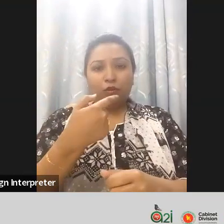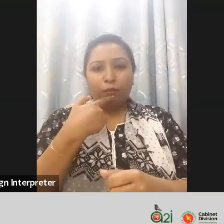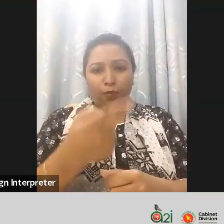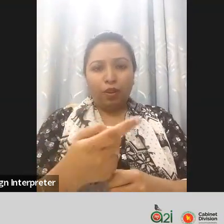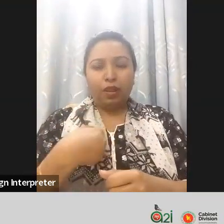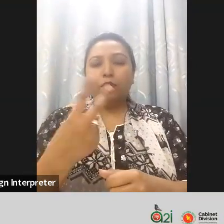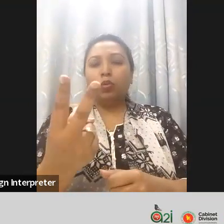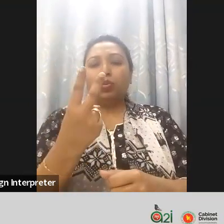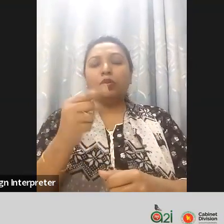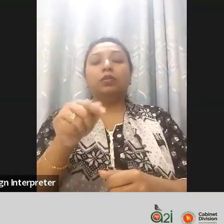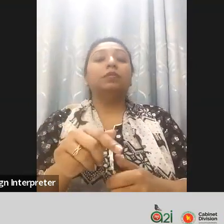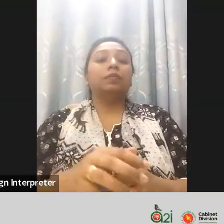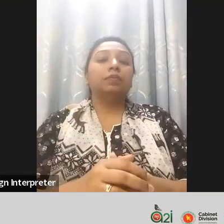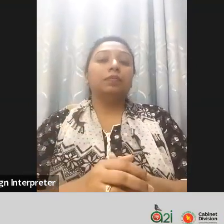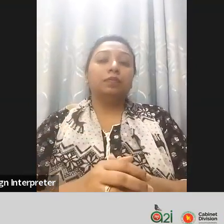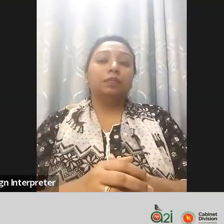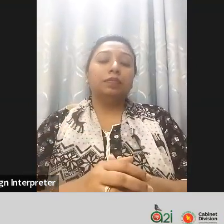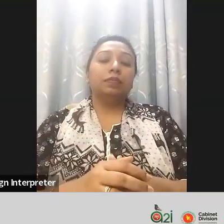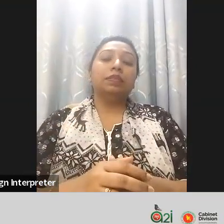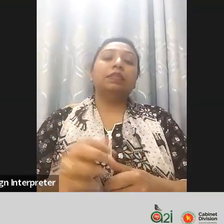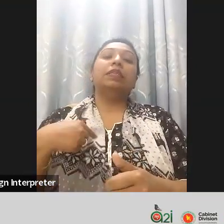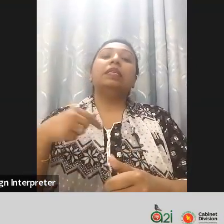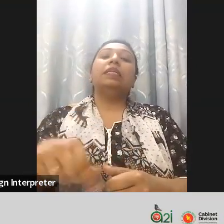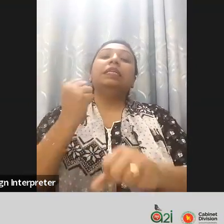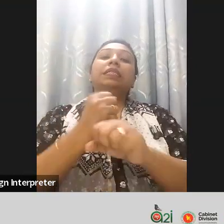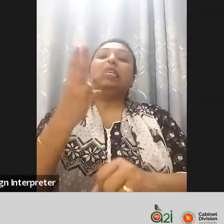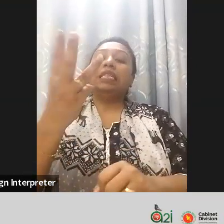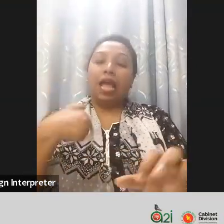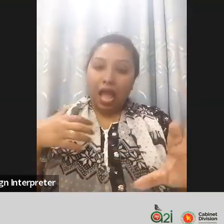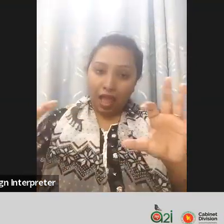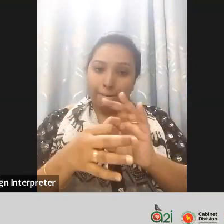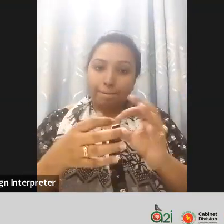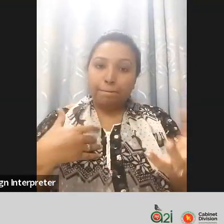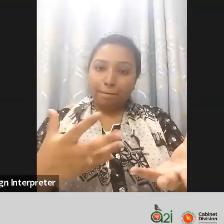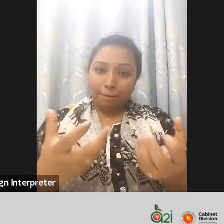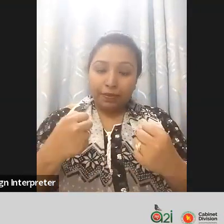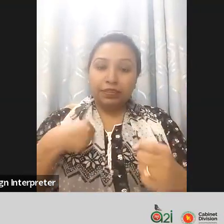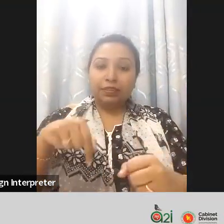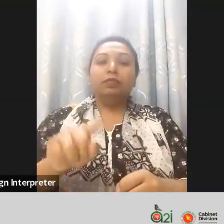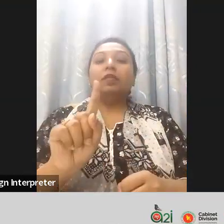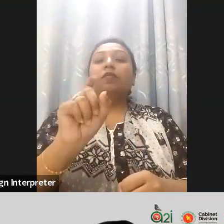add, it's collaboration with G3ict one is, the newly proposed e-quality Center